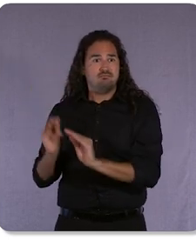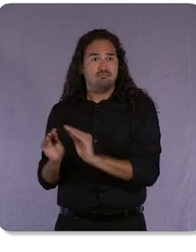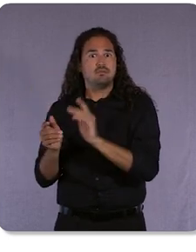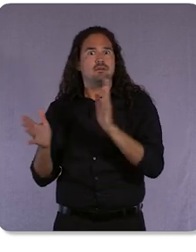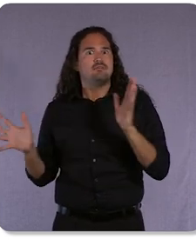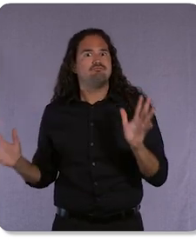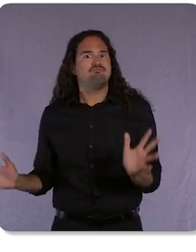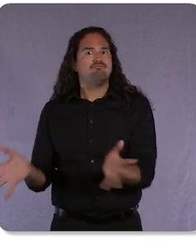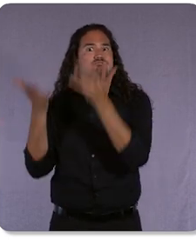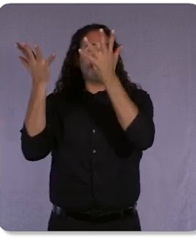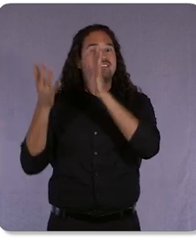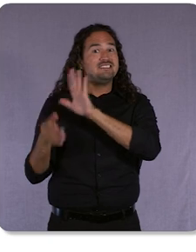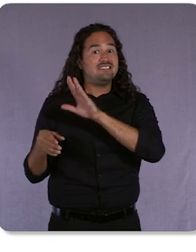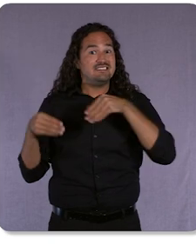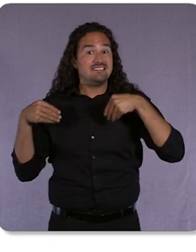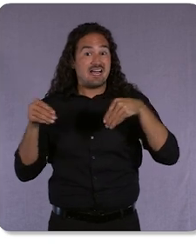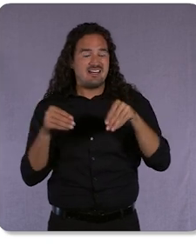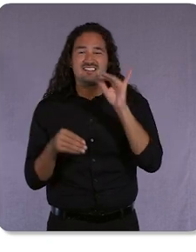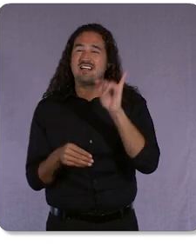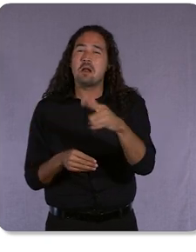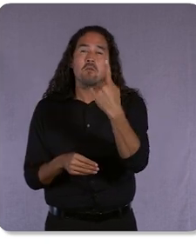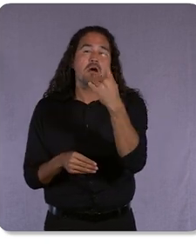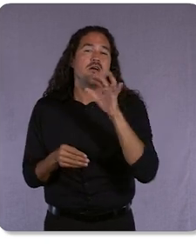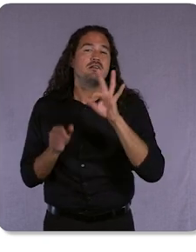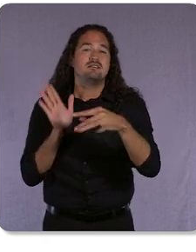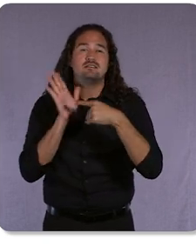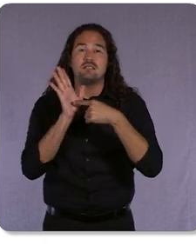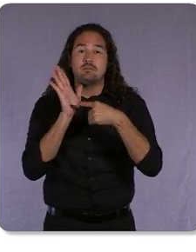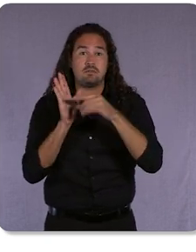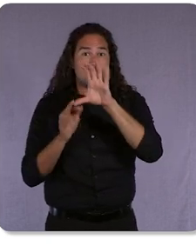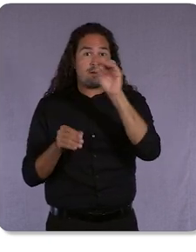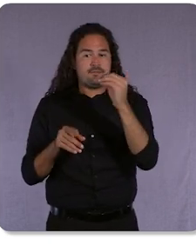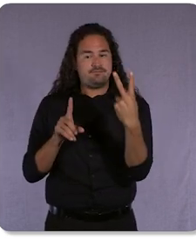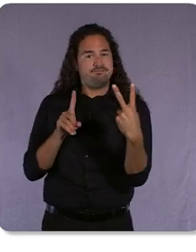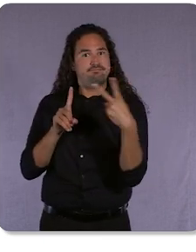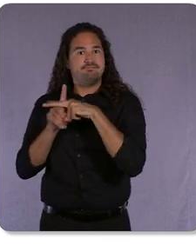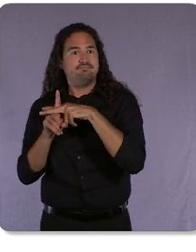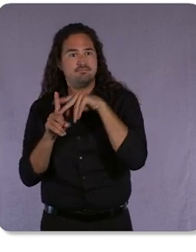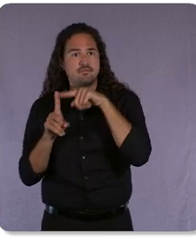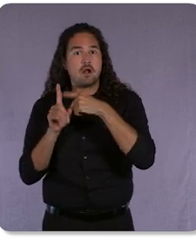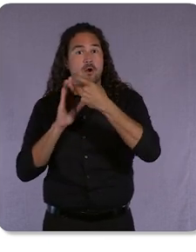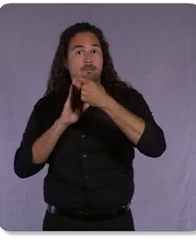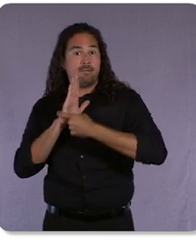into innovation and automation as the pragmatic response to ever changing consumer behavior.